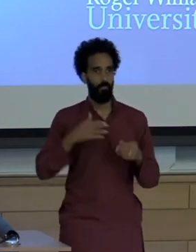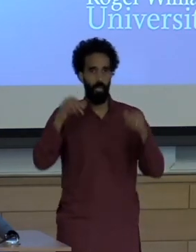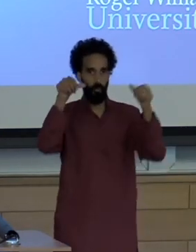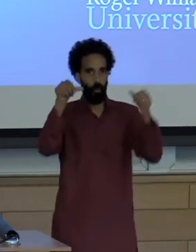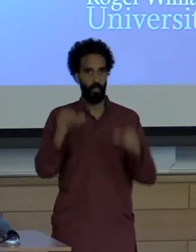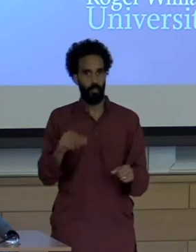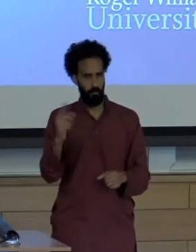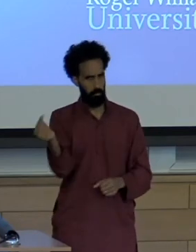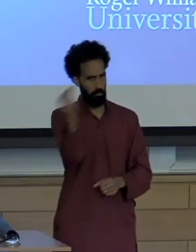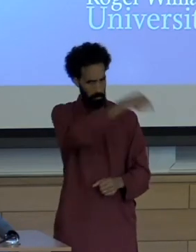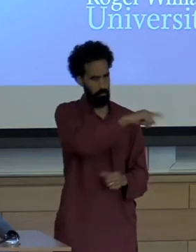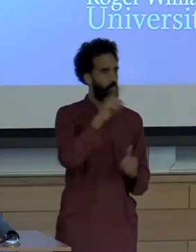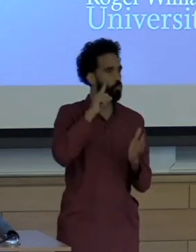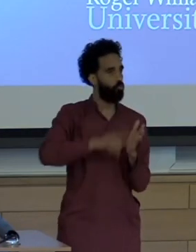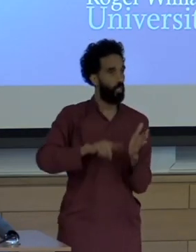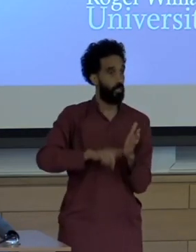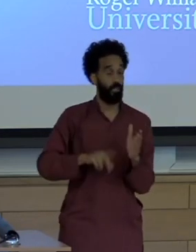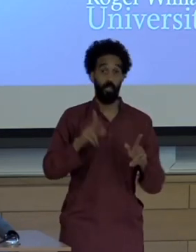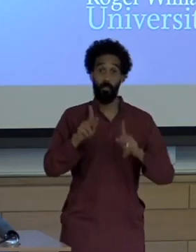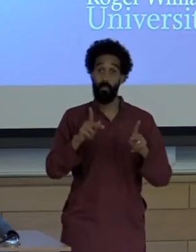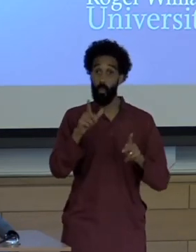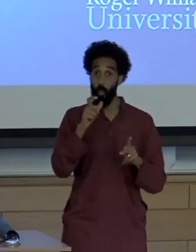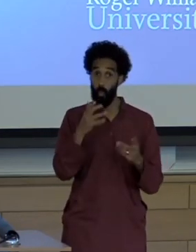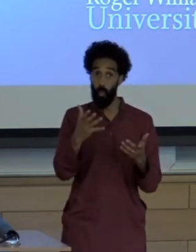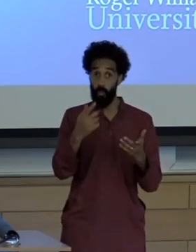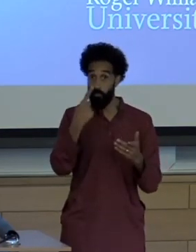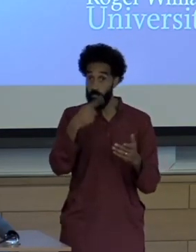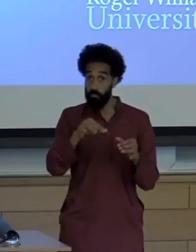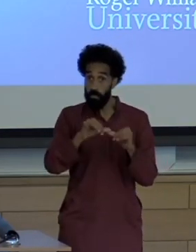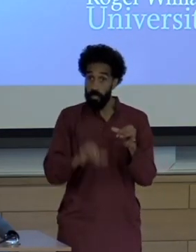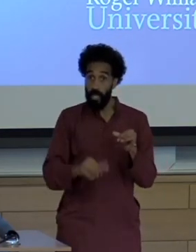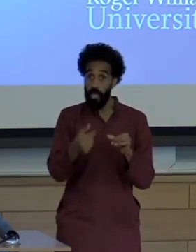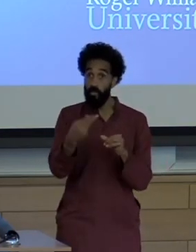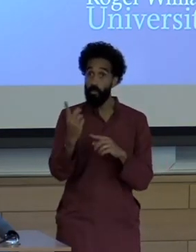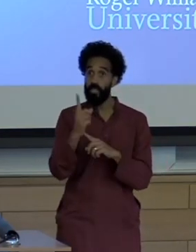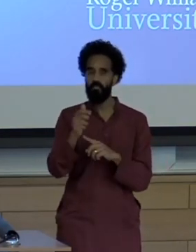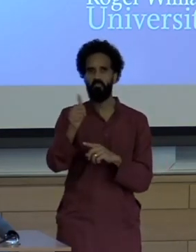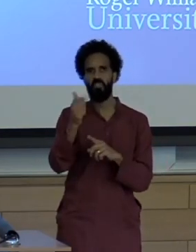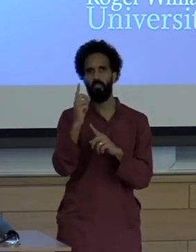And then for those of you who would like to say a few minutes. We will take maybe ten minutes worth of questions here